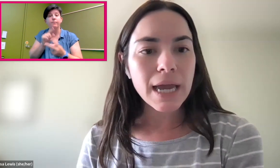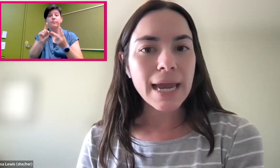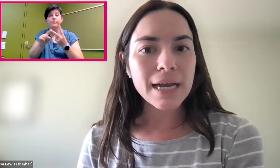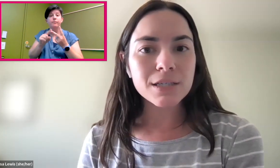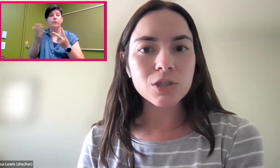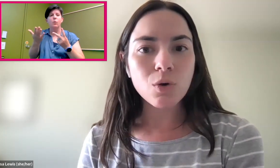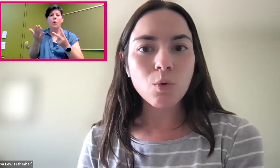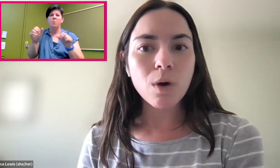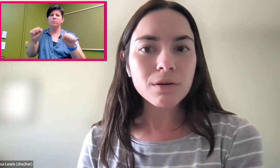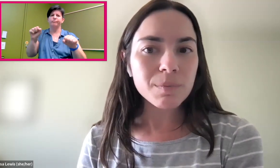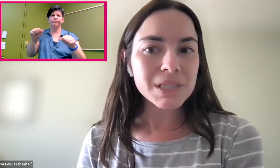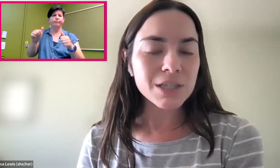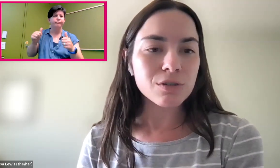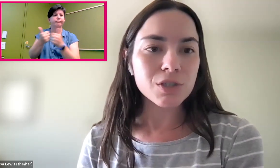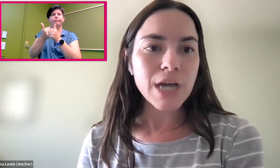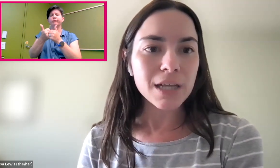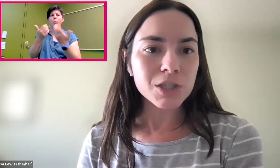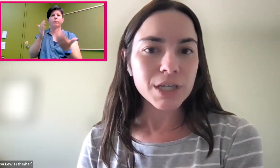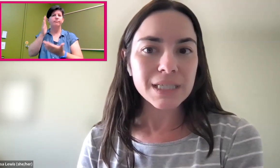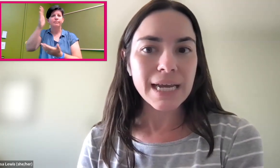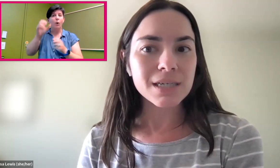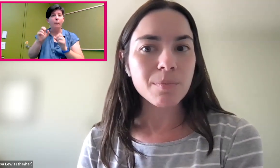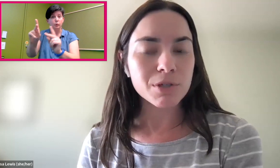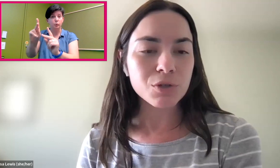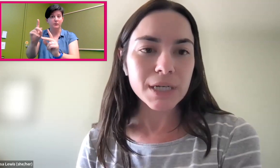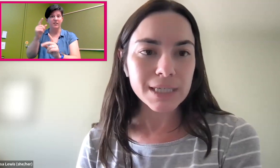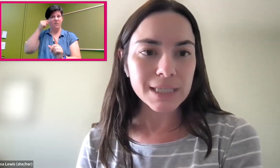And what are the potential challenges and opportunities